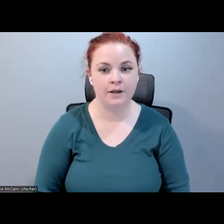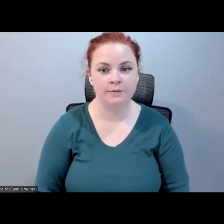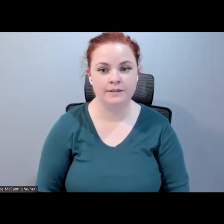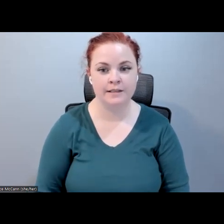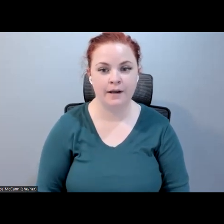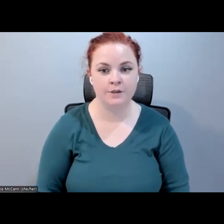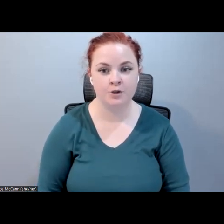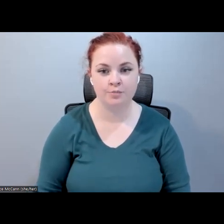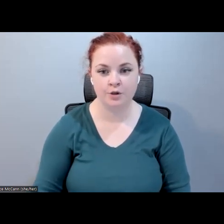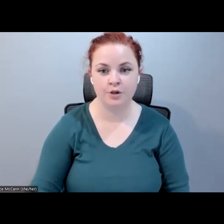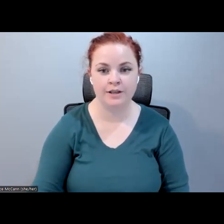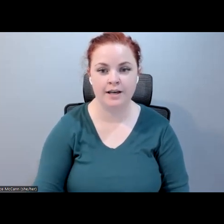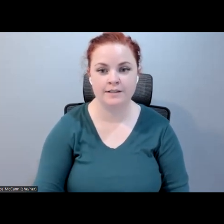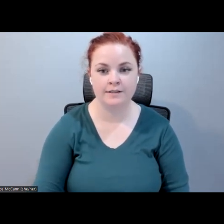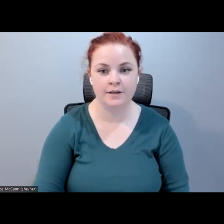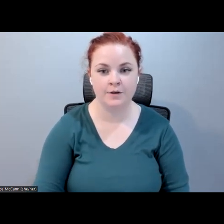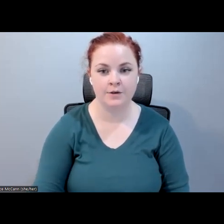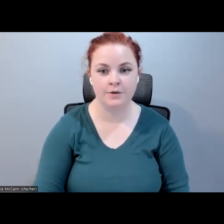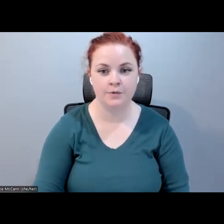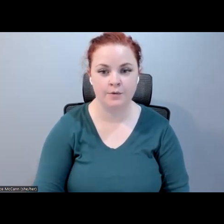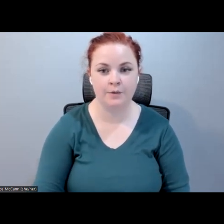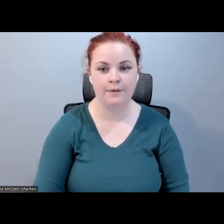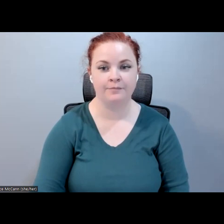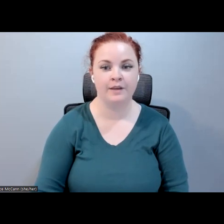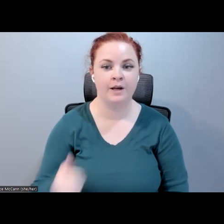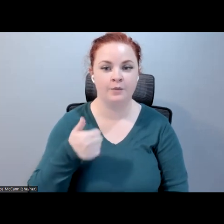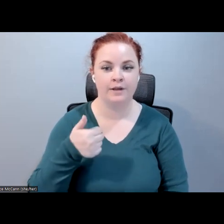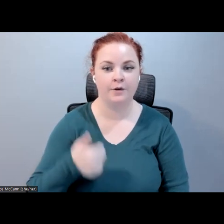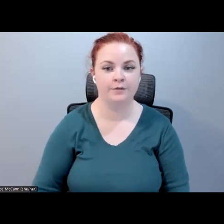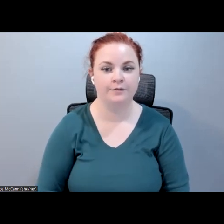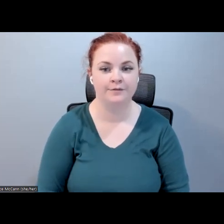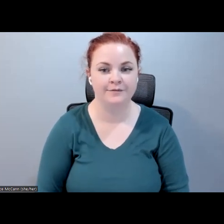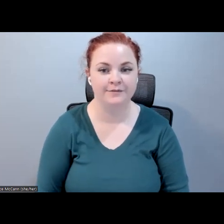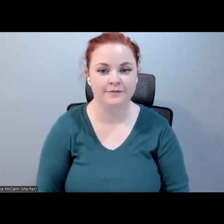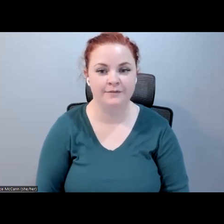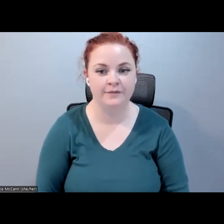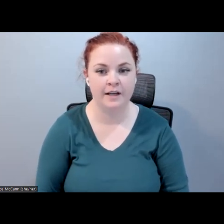not able to see my interpreter yet, so... Okay, there we go.